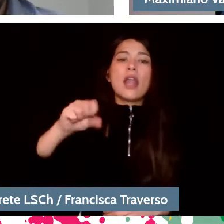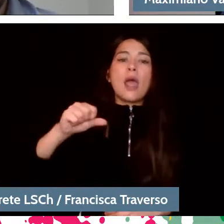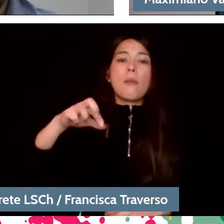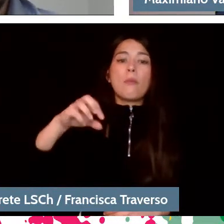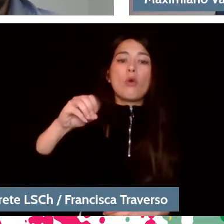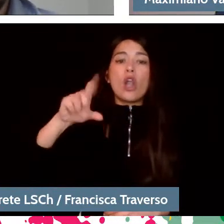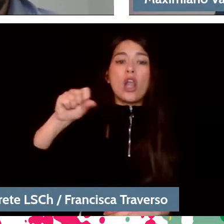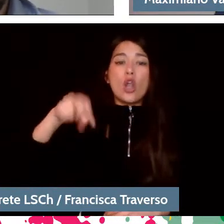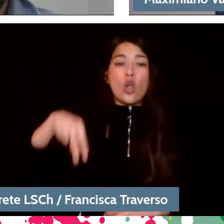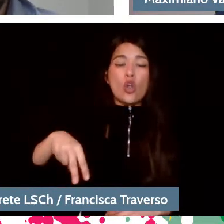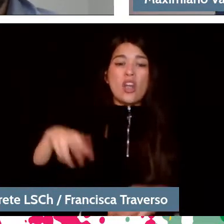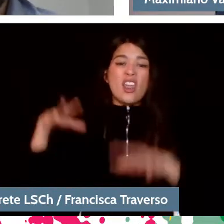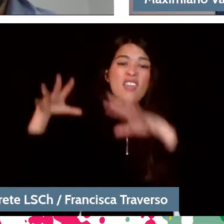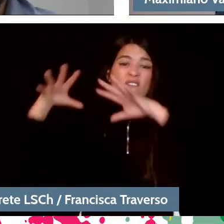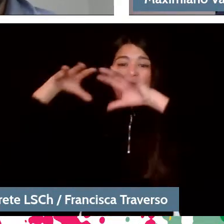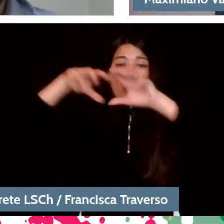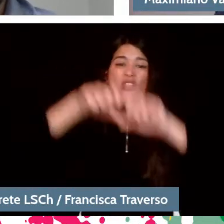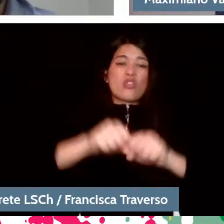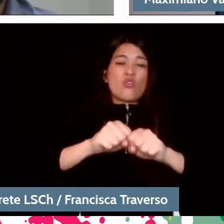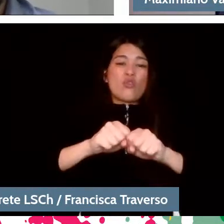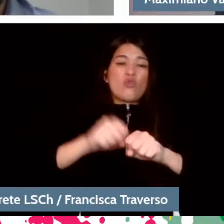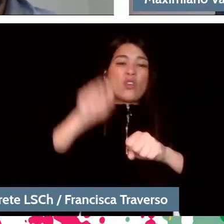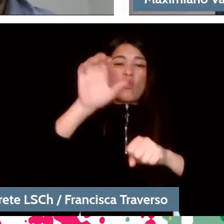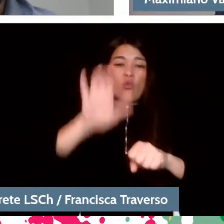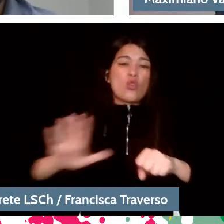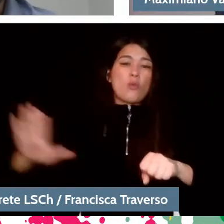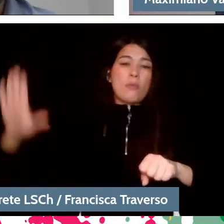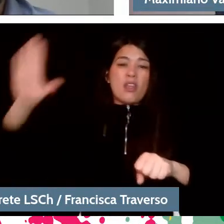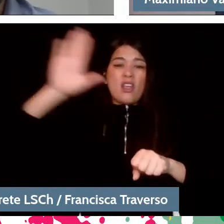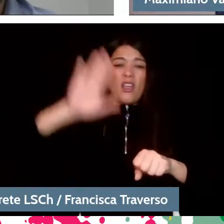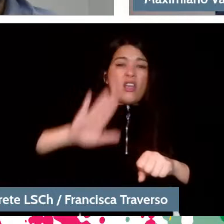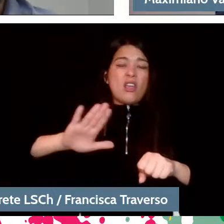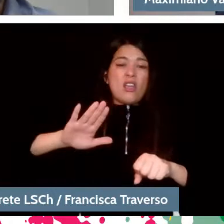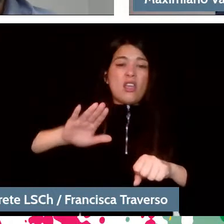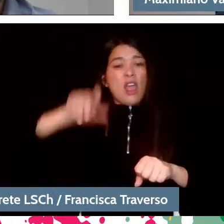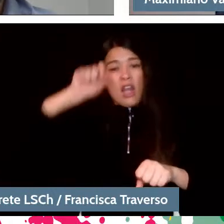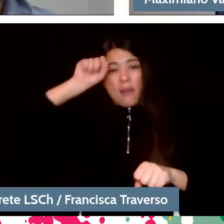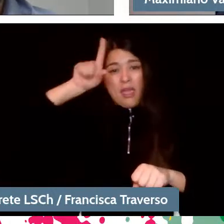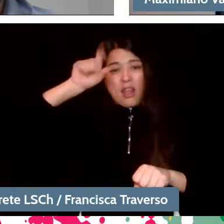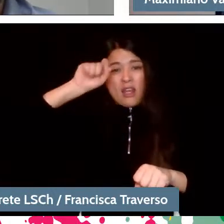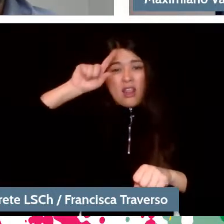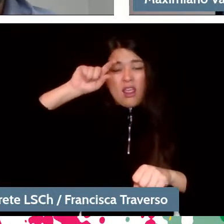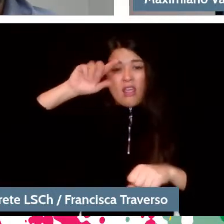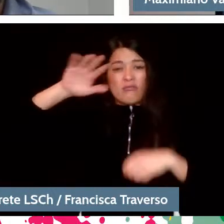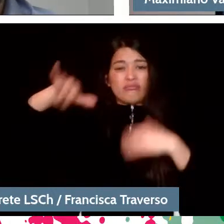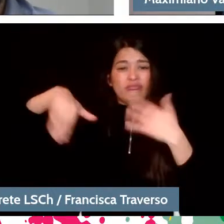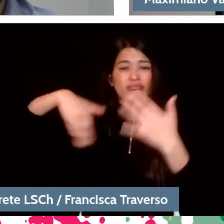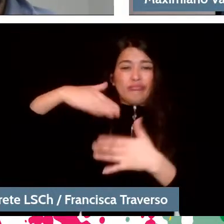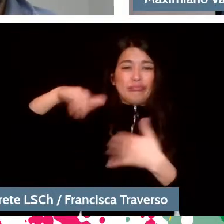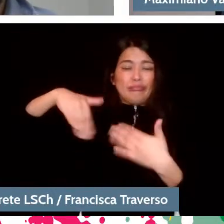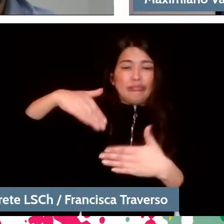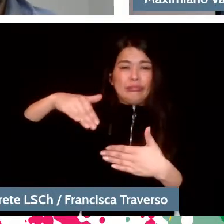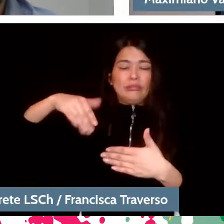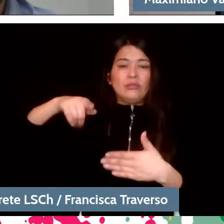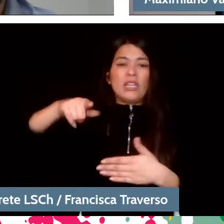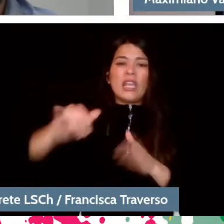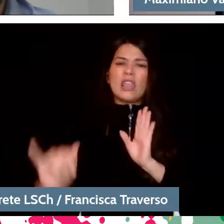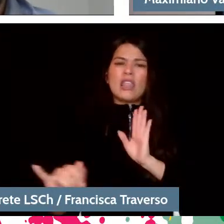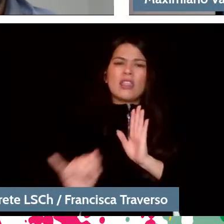and that generated a contrary movement in Germany and generated a moment of cultural identification.